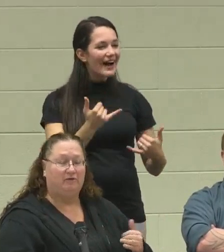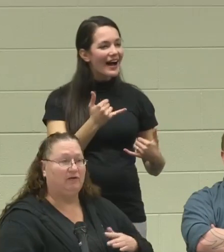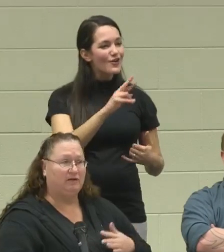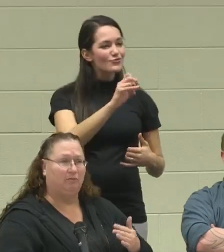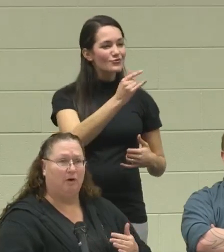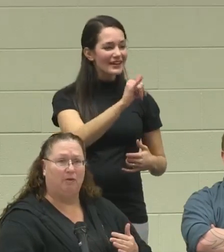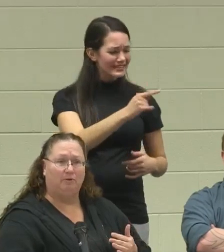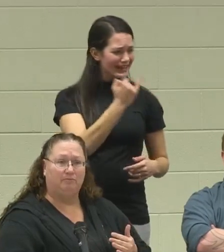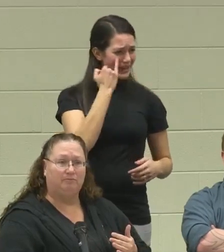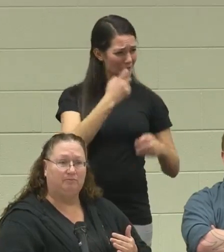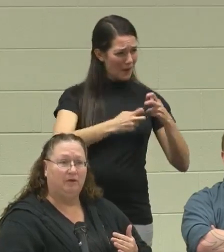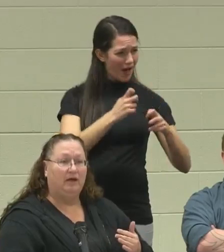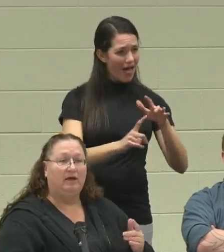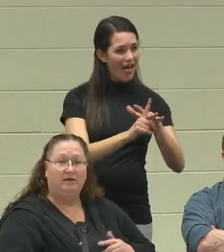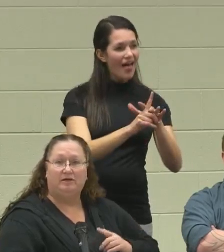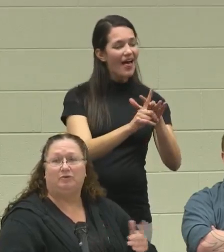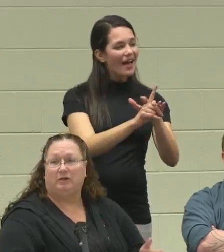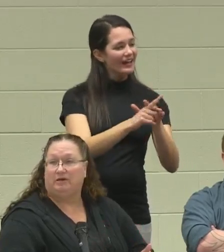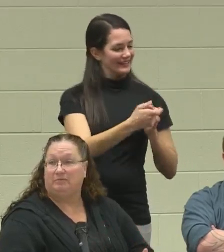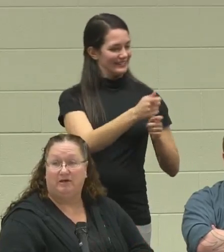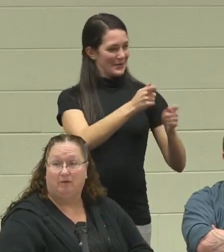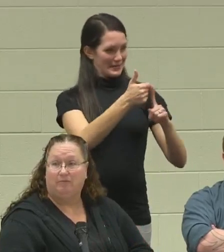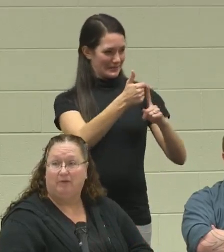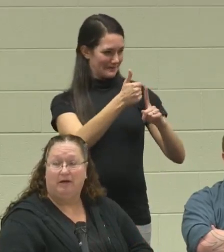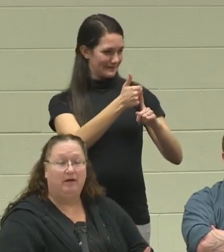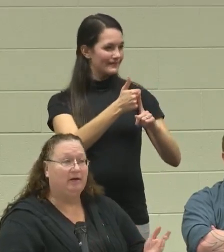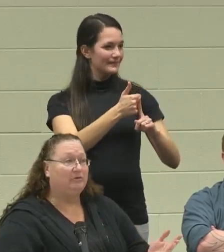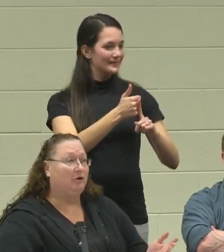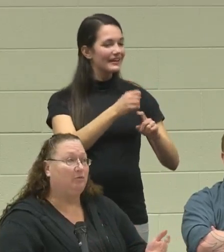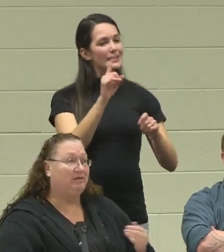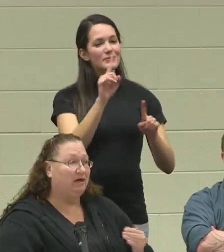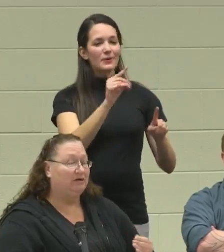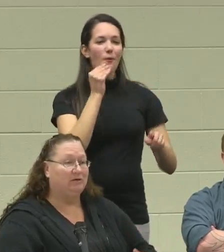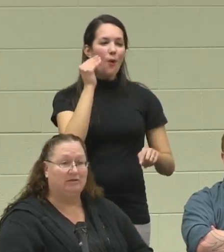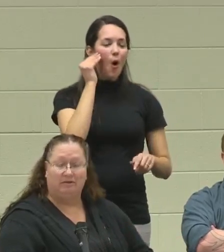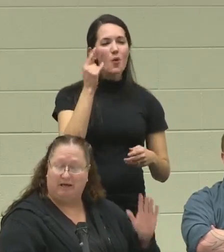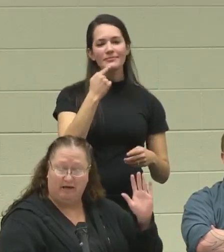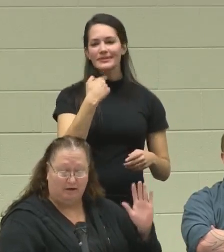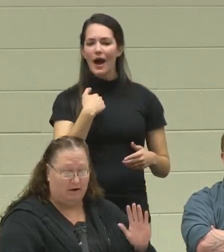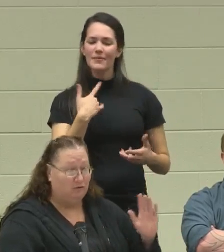if he has a problem, he deals with it himself. He comes home and tells me. I say "Thank God!